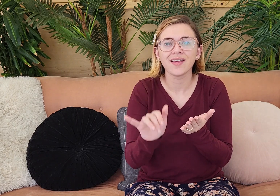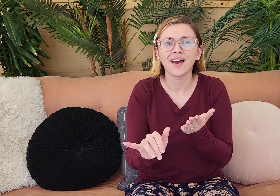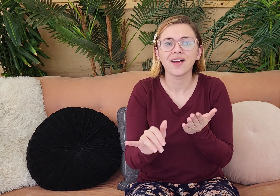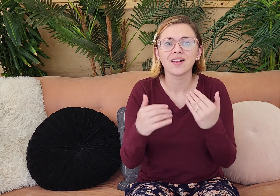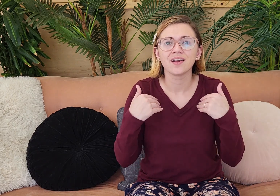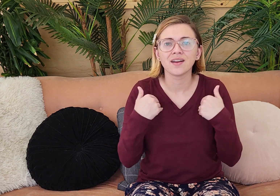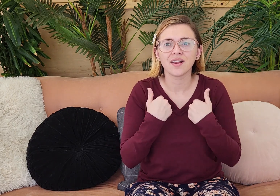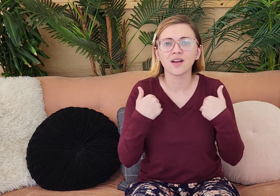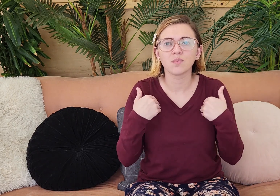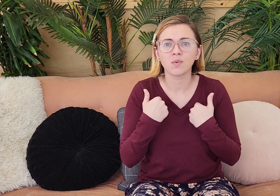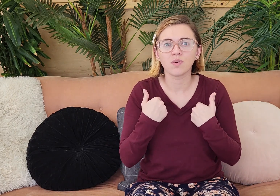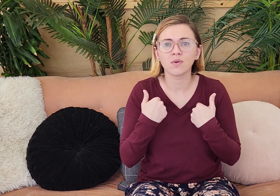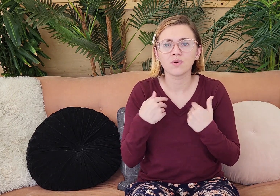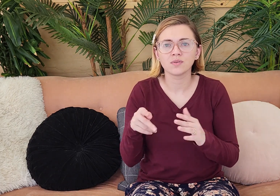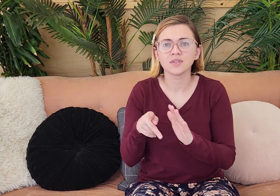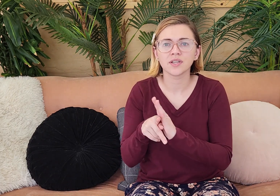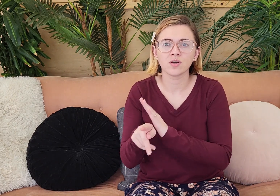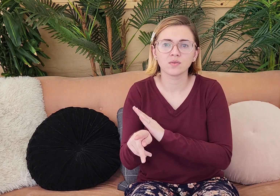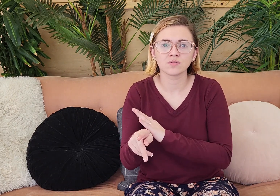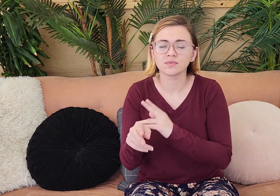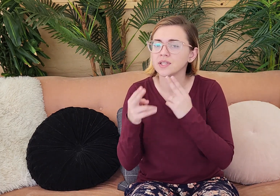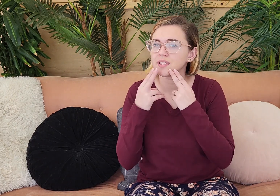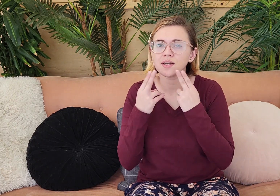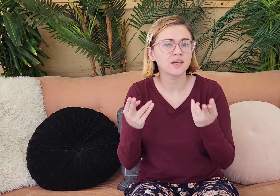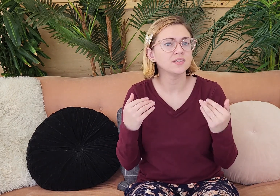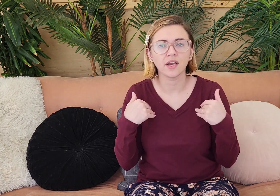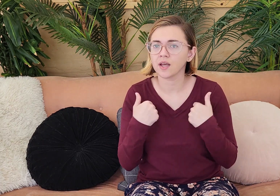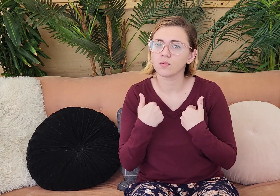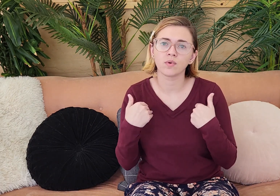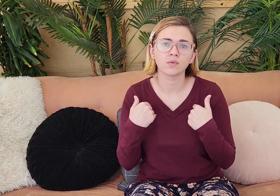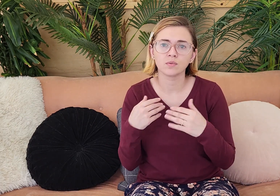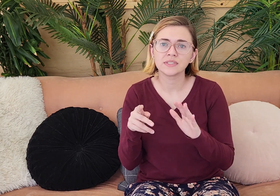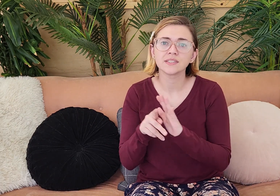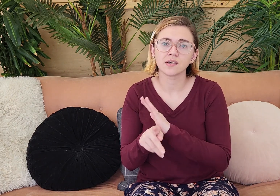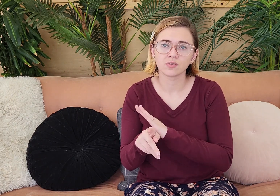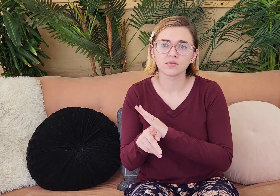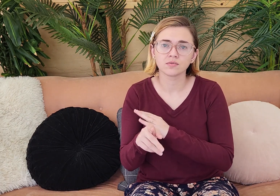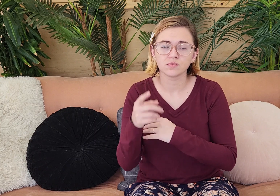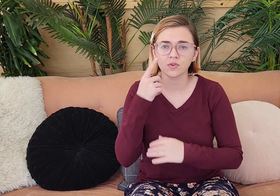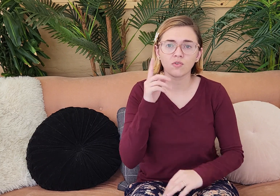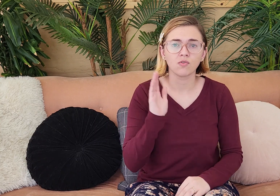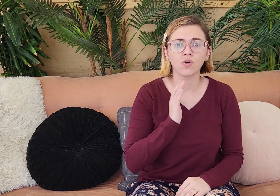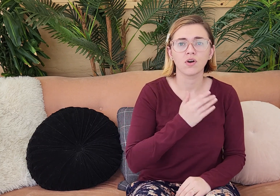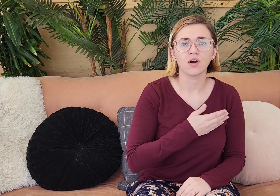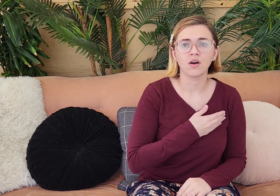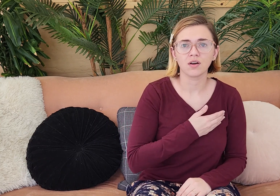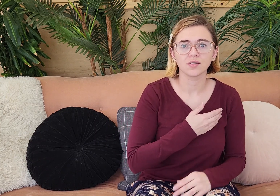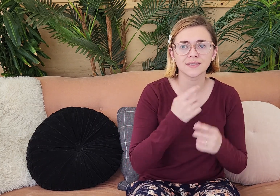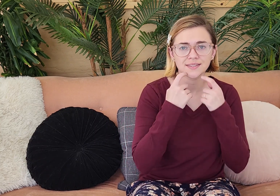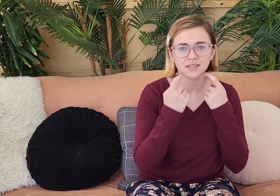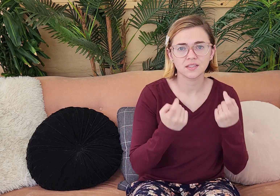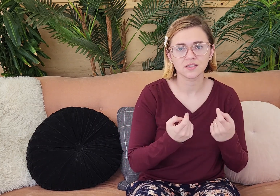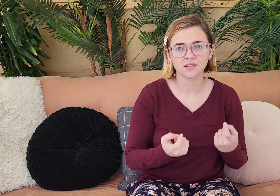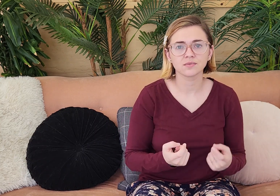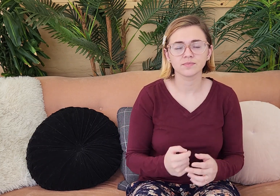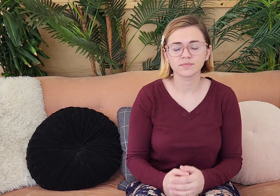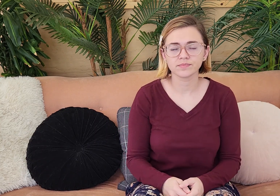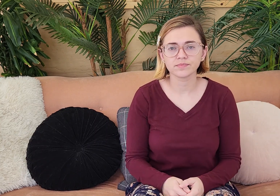Bible that animals had to be killed. They were innocent animals and they were killed for our